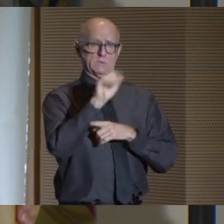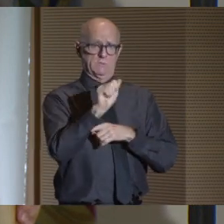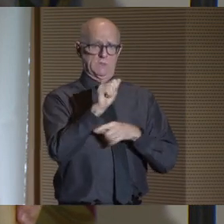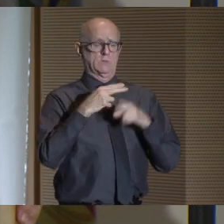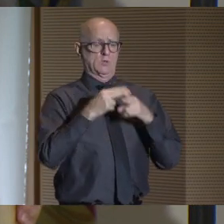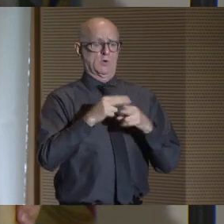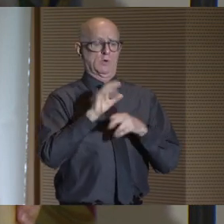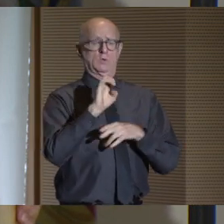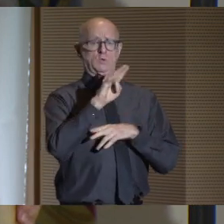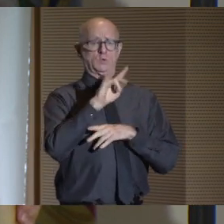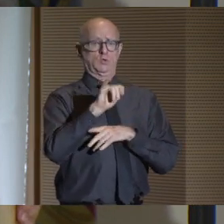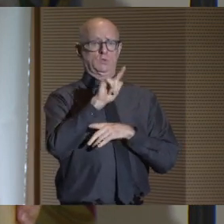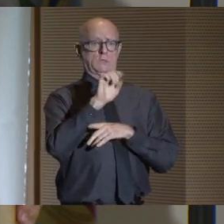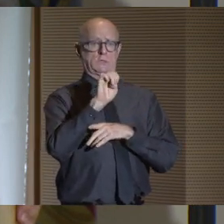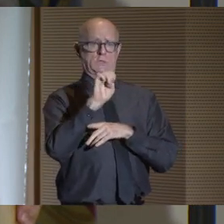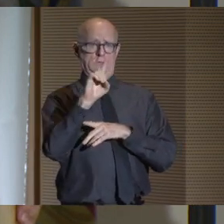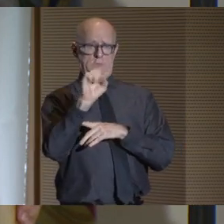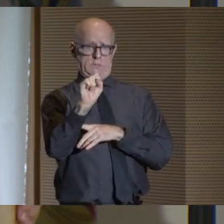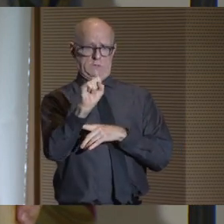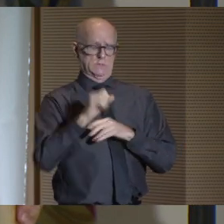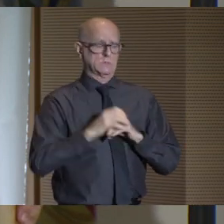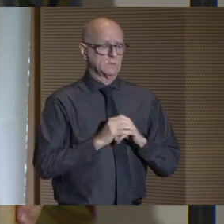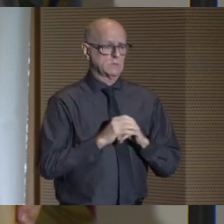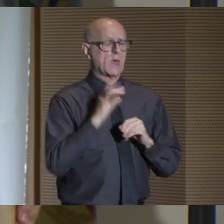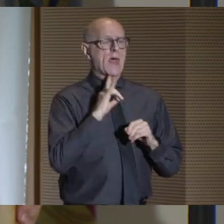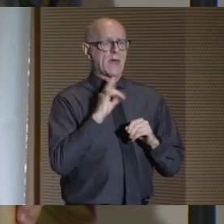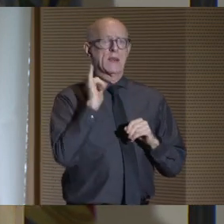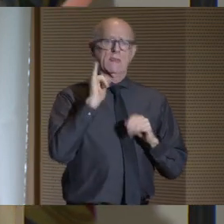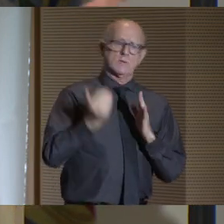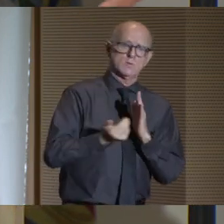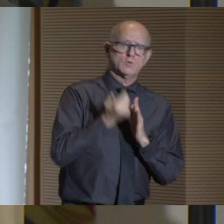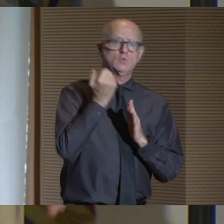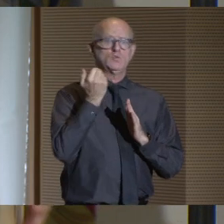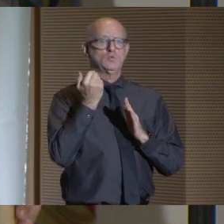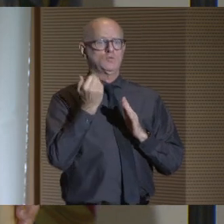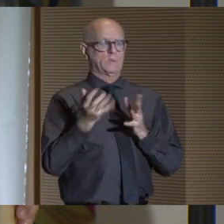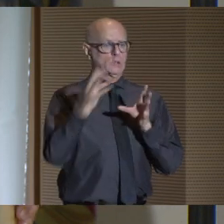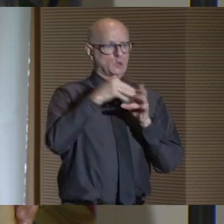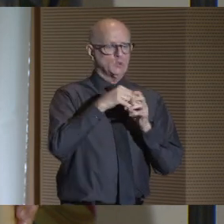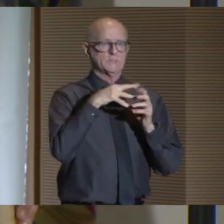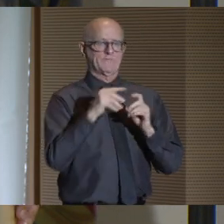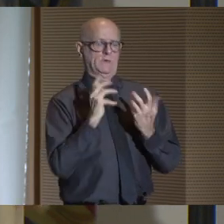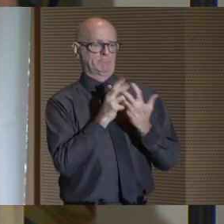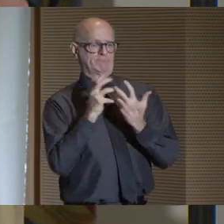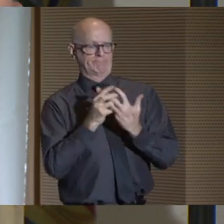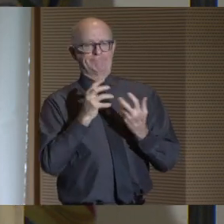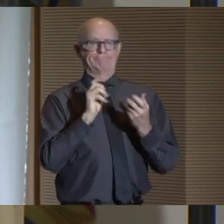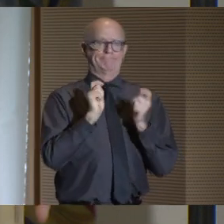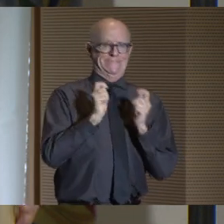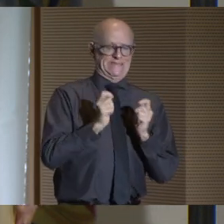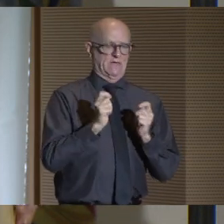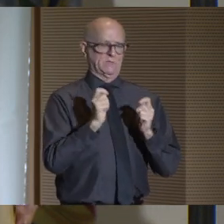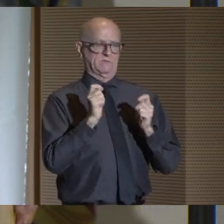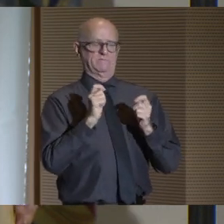which is called CUNY LEADS, as well as our trailblazing, inclusive, and adaptive athletics program.